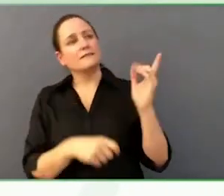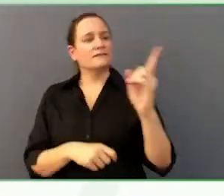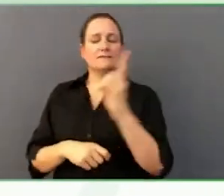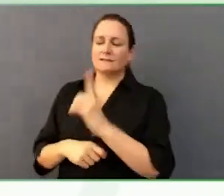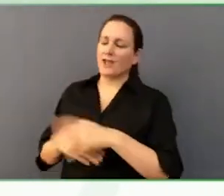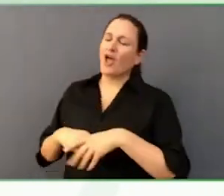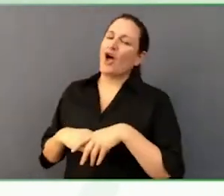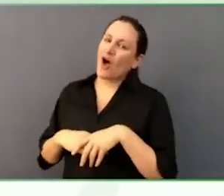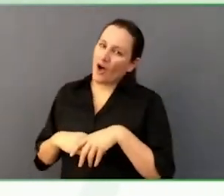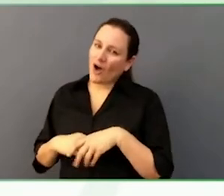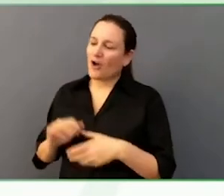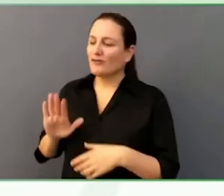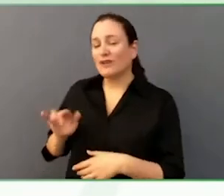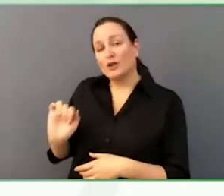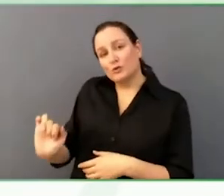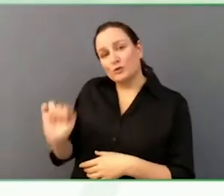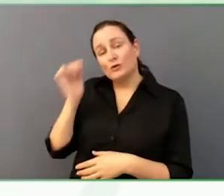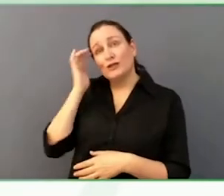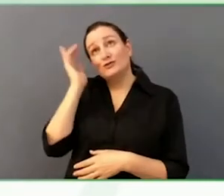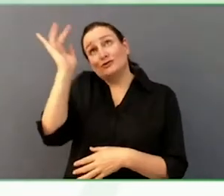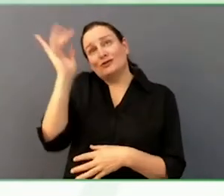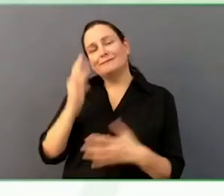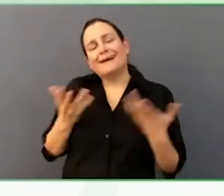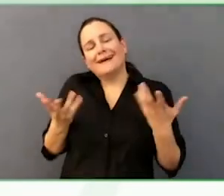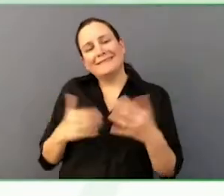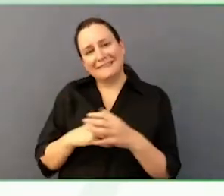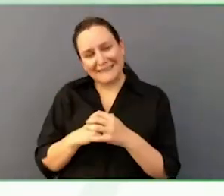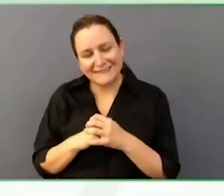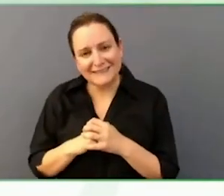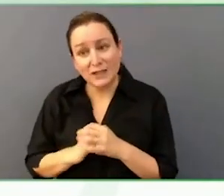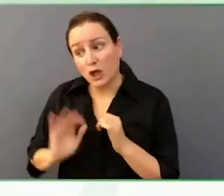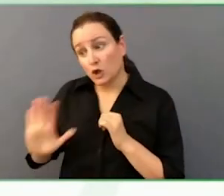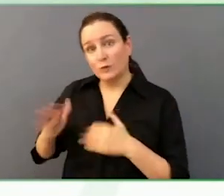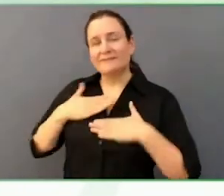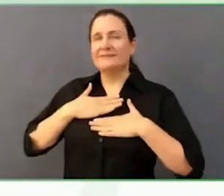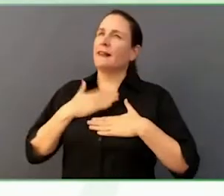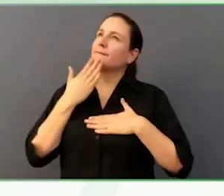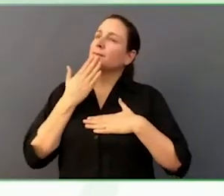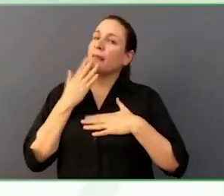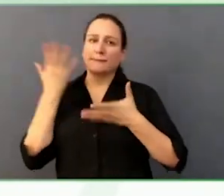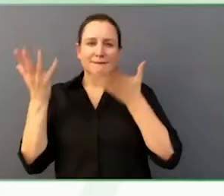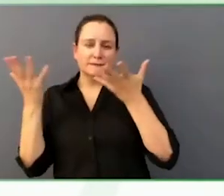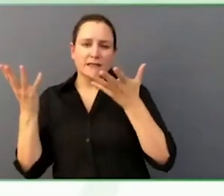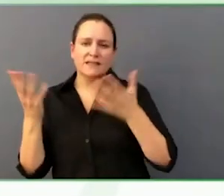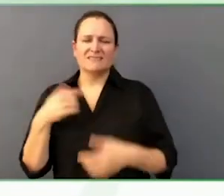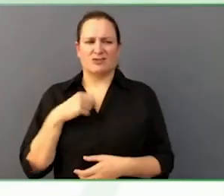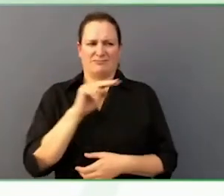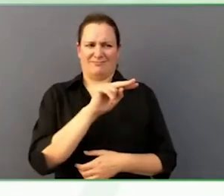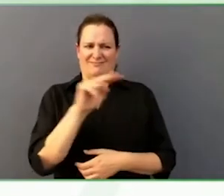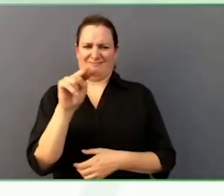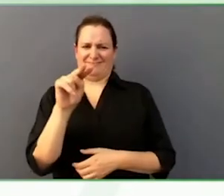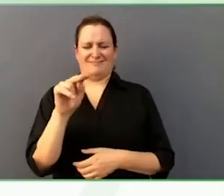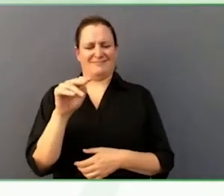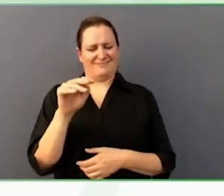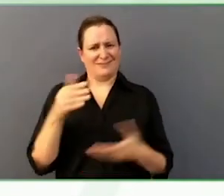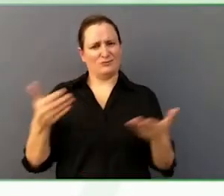vernacular that people go off in development services, and we thought, this is a waste of time, at first.